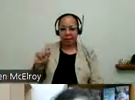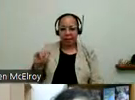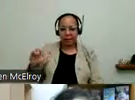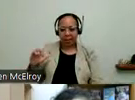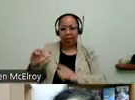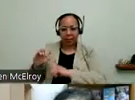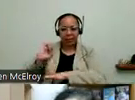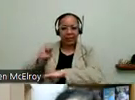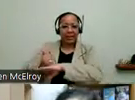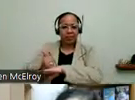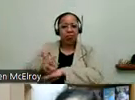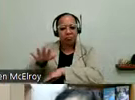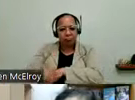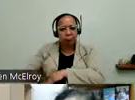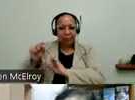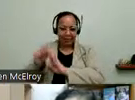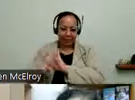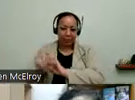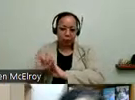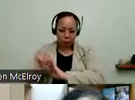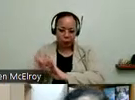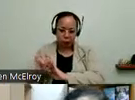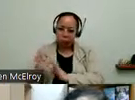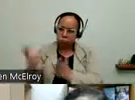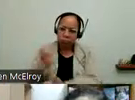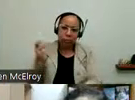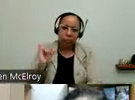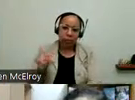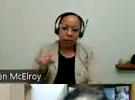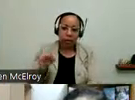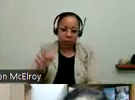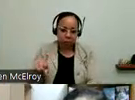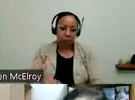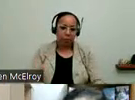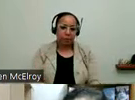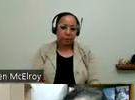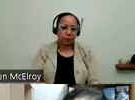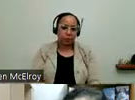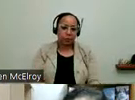So definitely take advantage of that if you're able to.